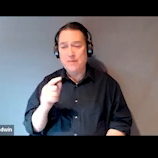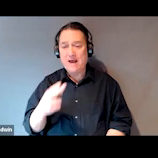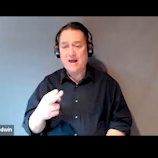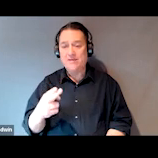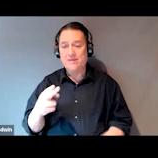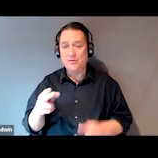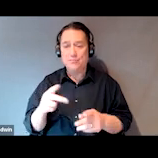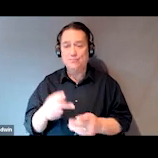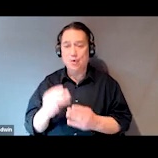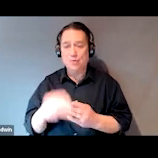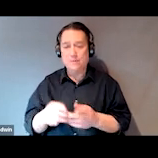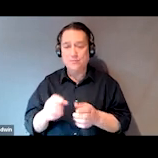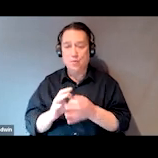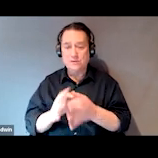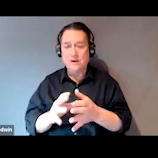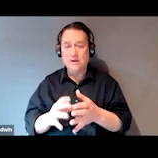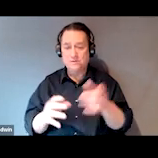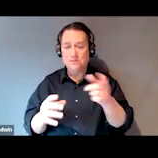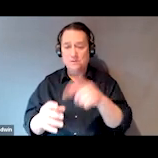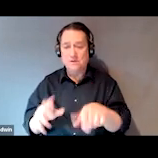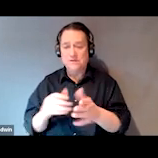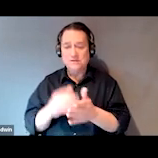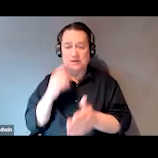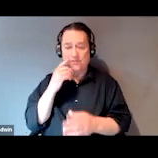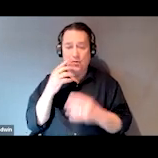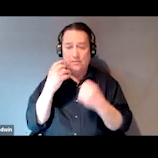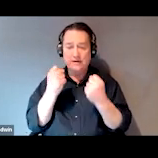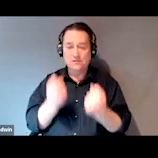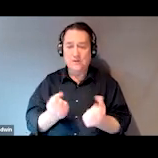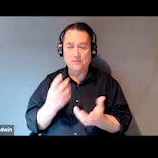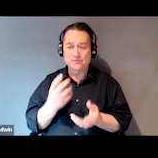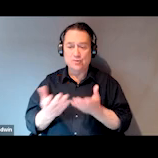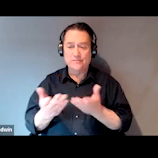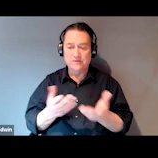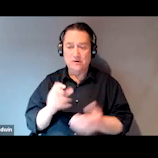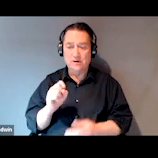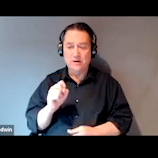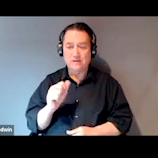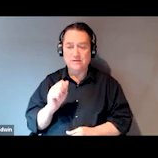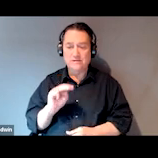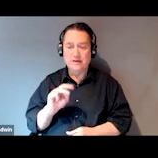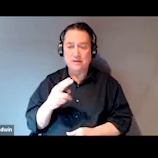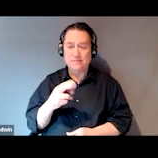of state and community systems development at the Center for Mental Health Services at SAMHSA who will give our welcome today. Dorrine?